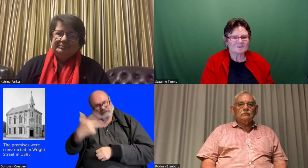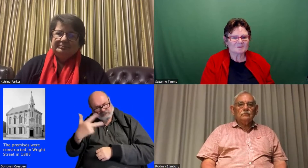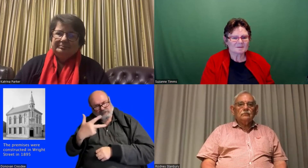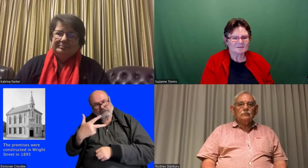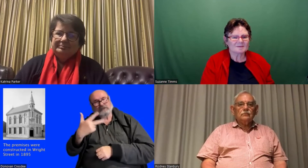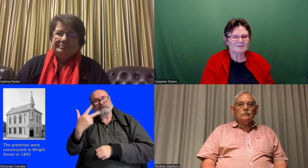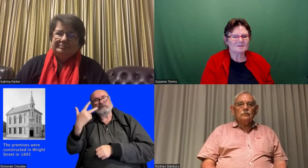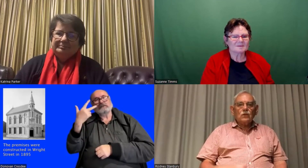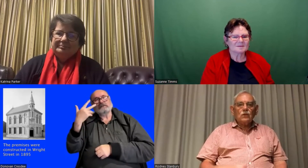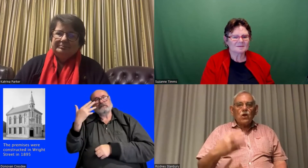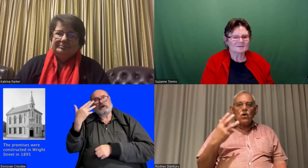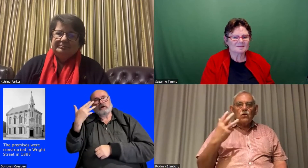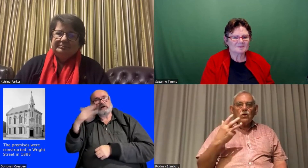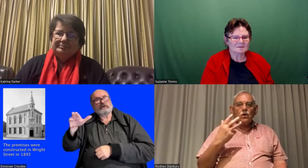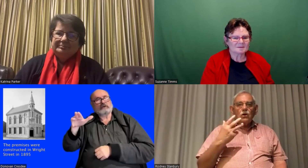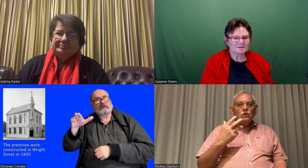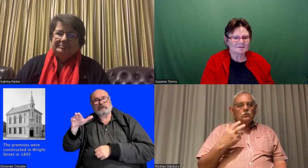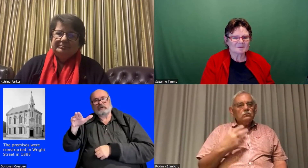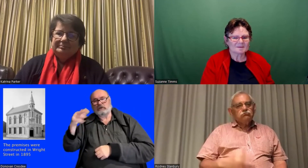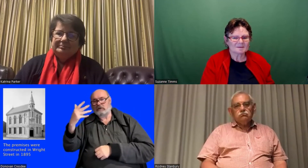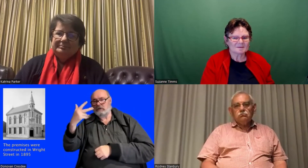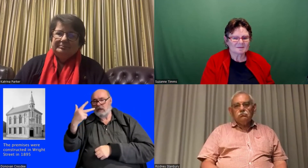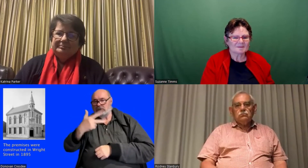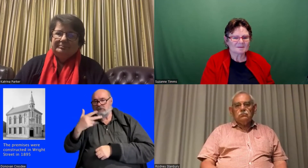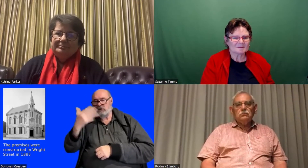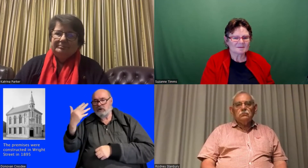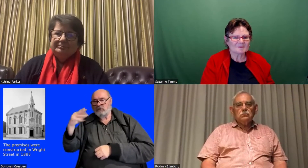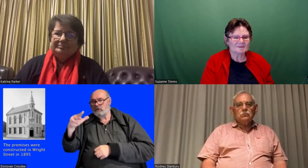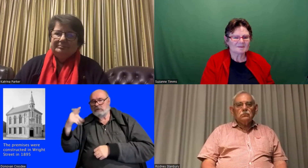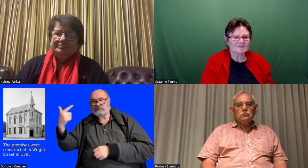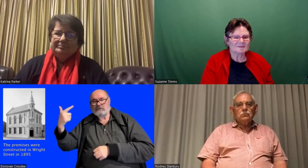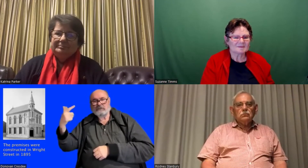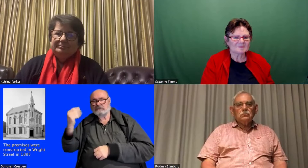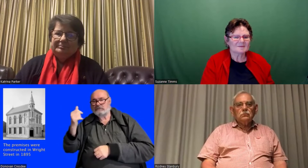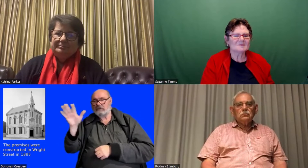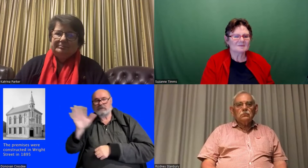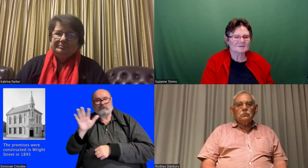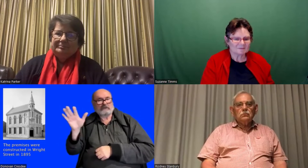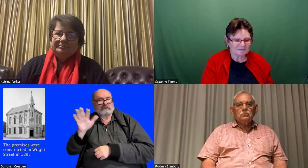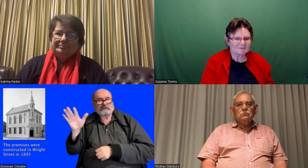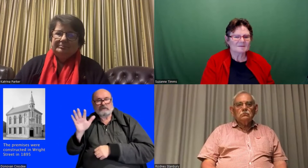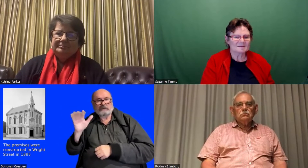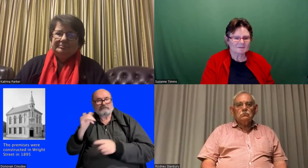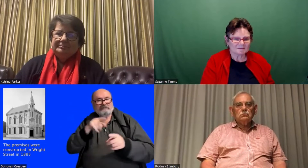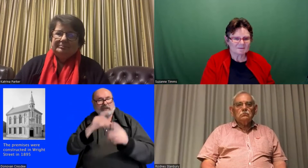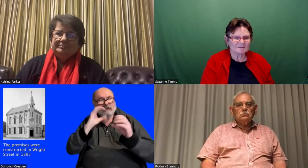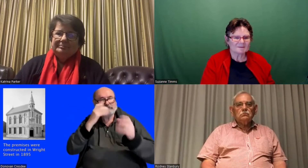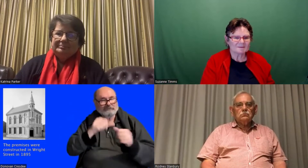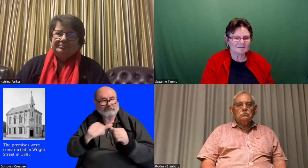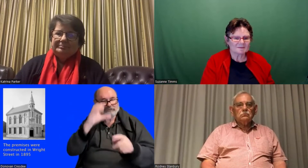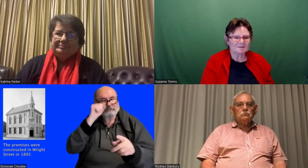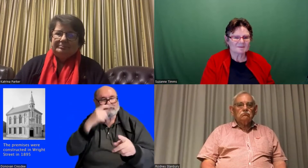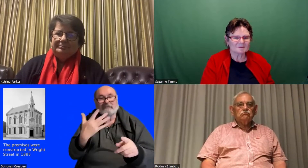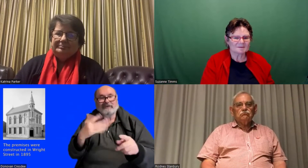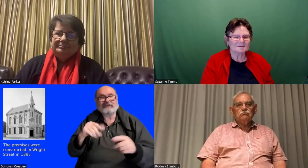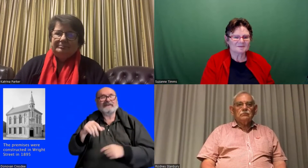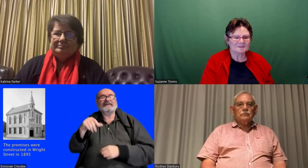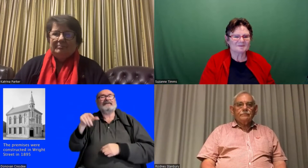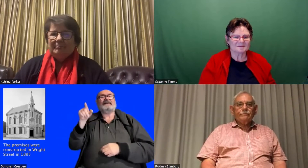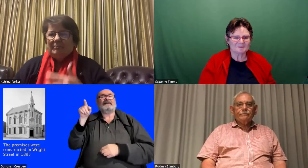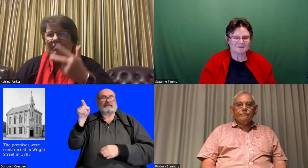think in 1898 or 97 somewhere in that time maybe Katrina you've got a better memory than me.